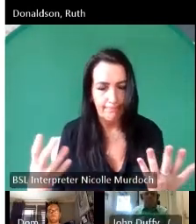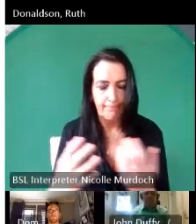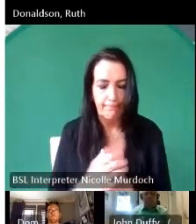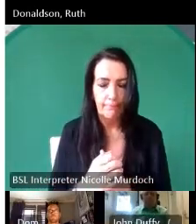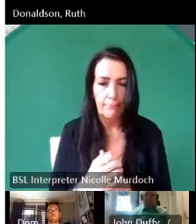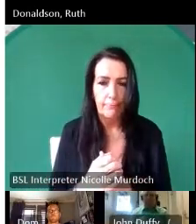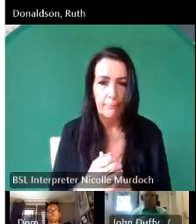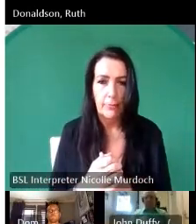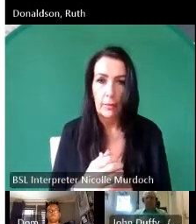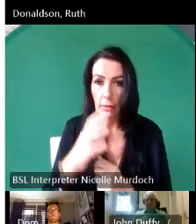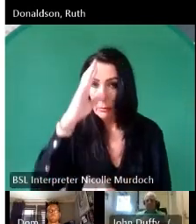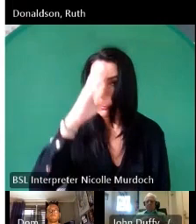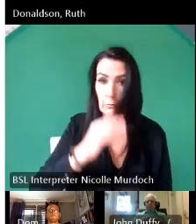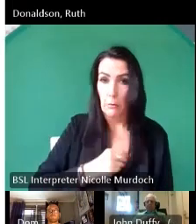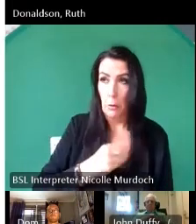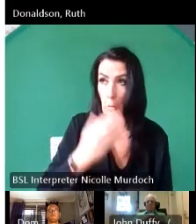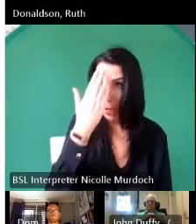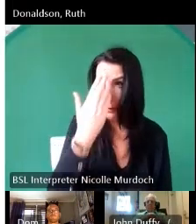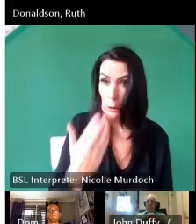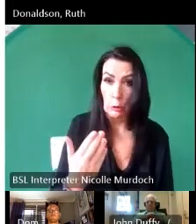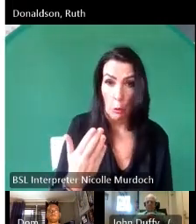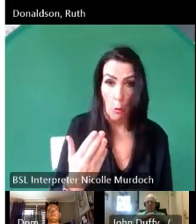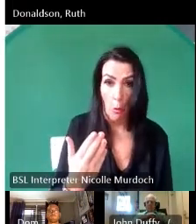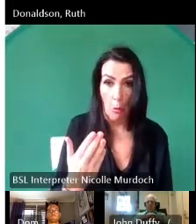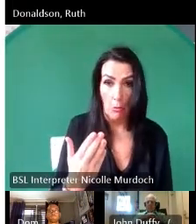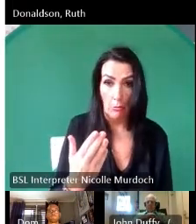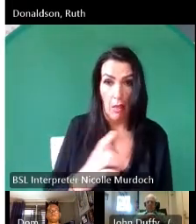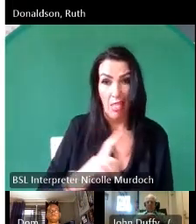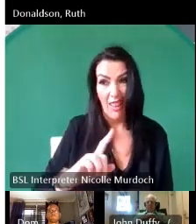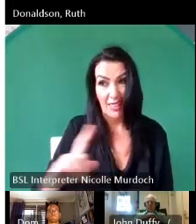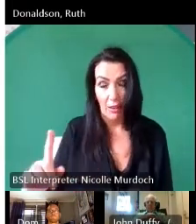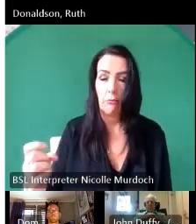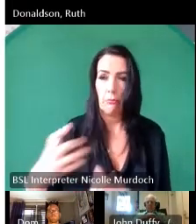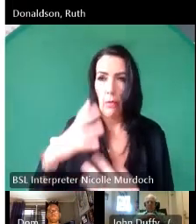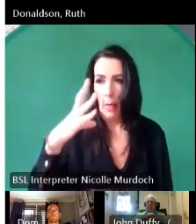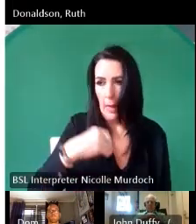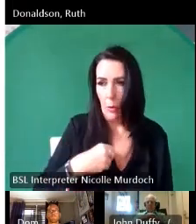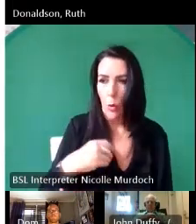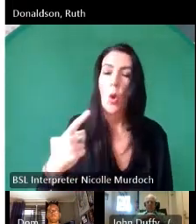me that she'd read it till weeks later she she told her best friend as well so that her best